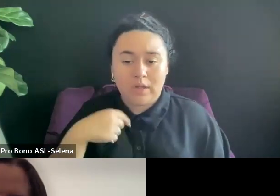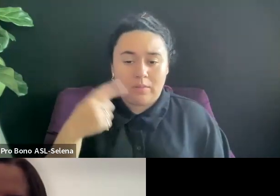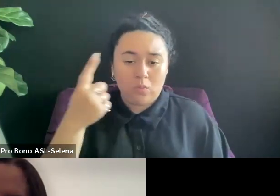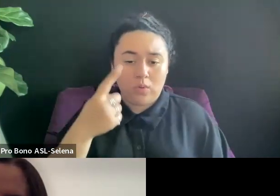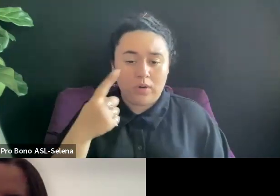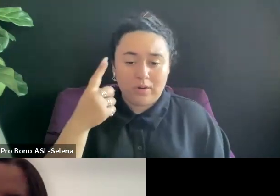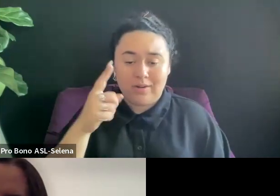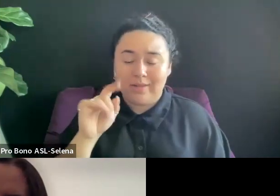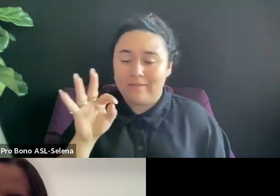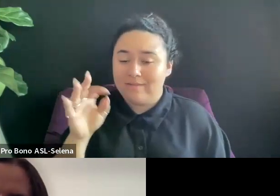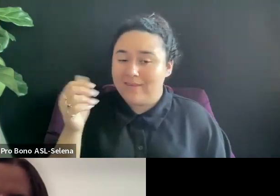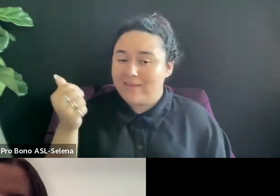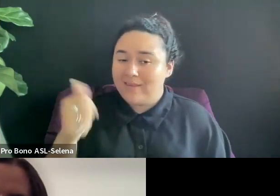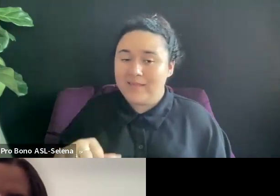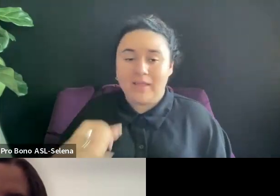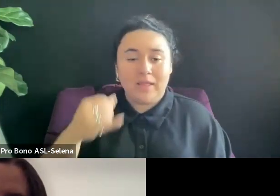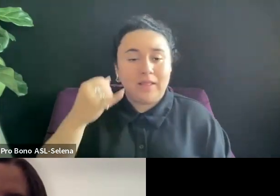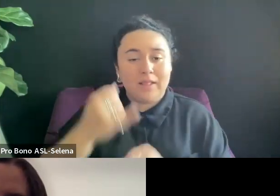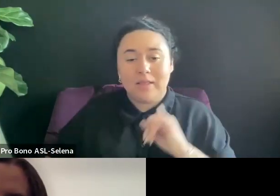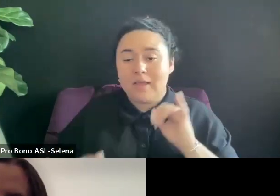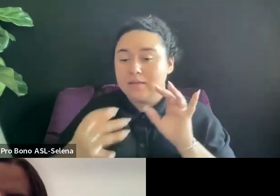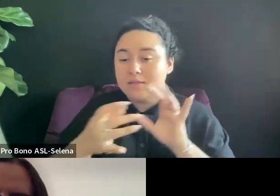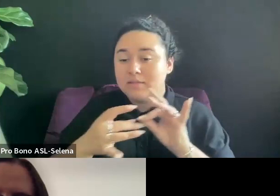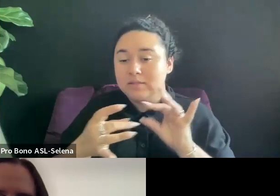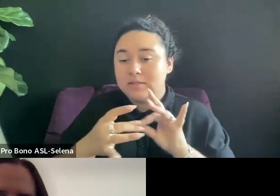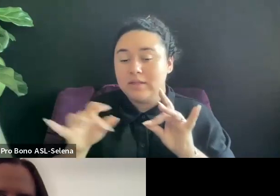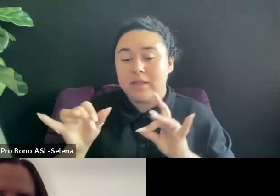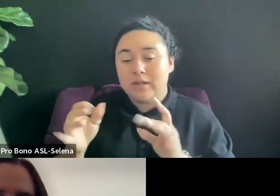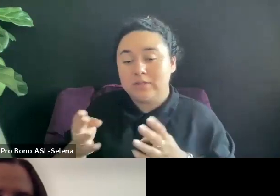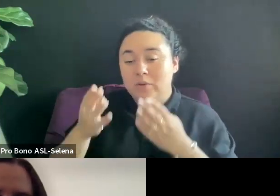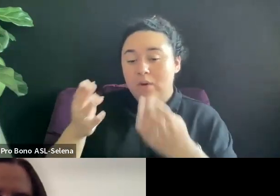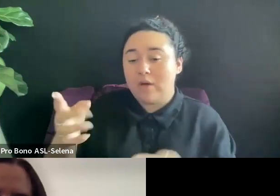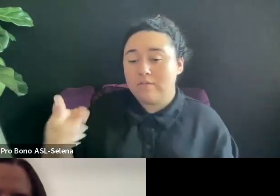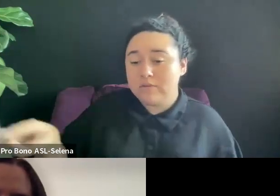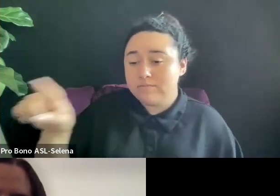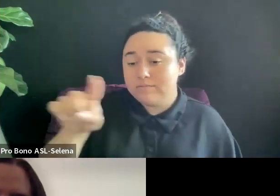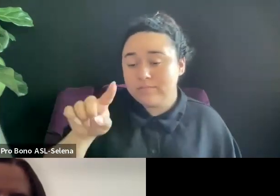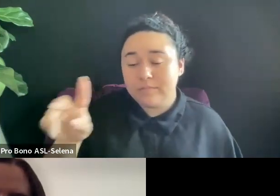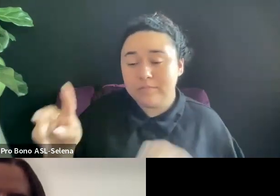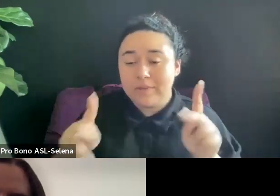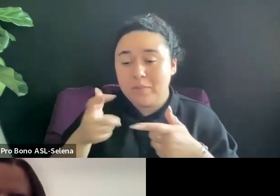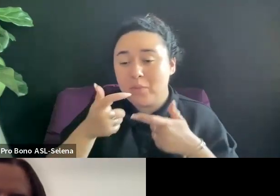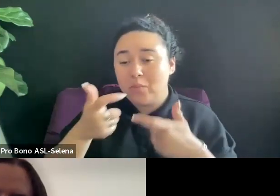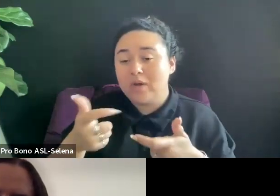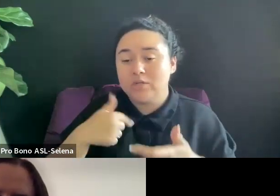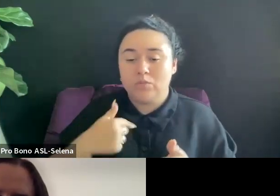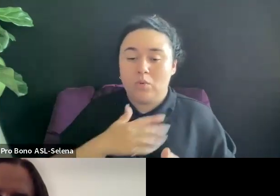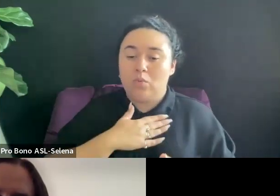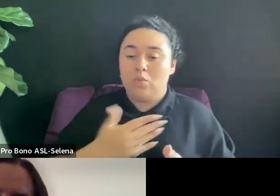I WANT TO OFFER THAT WE'RE ALL SO HAPPY TO CONTINUE TO TAKE QUESTIONS AFTERWARDS.